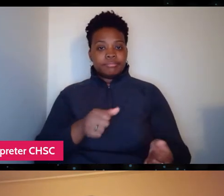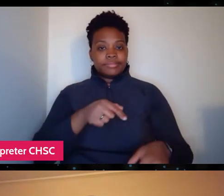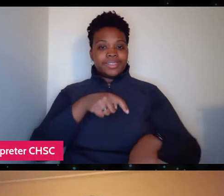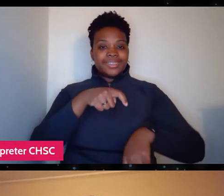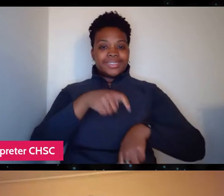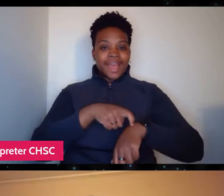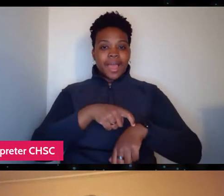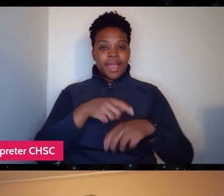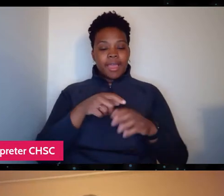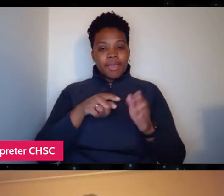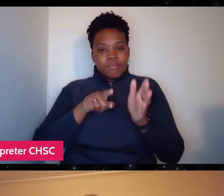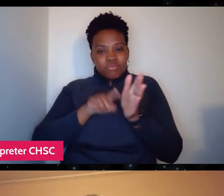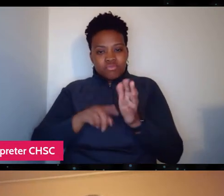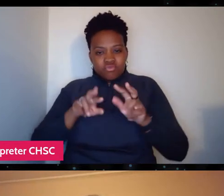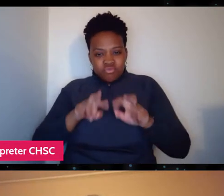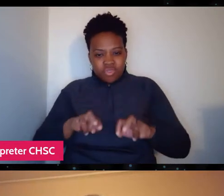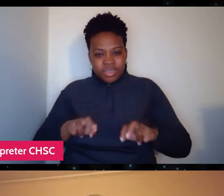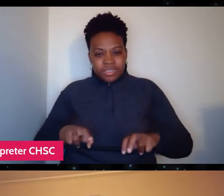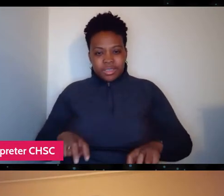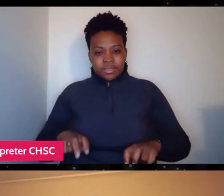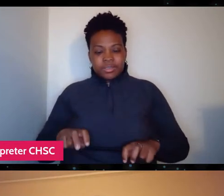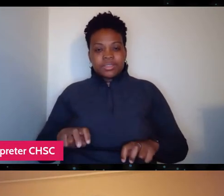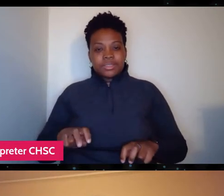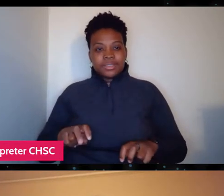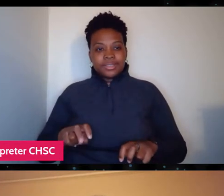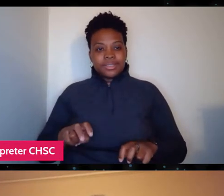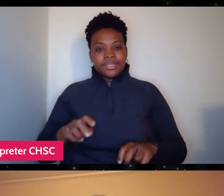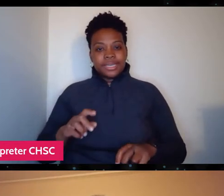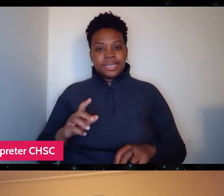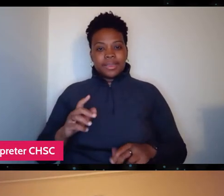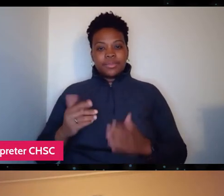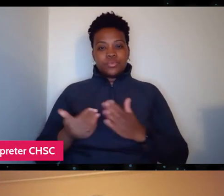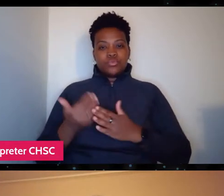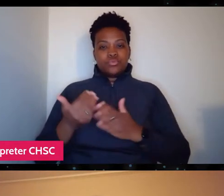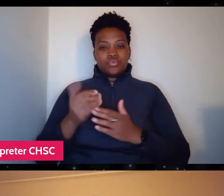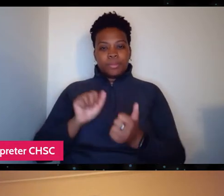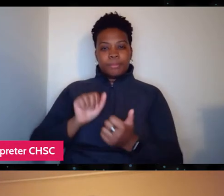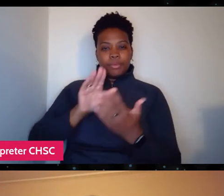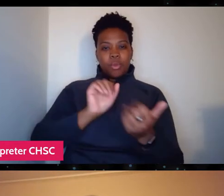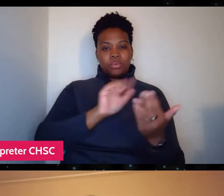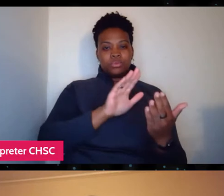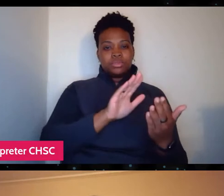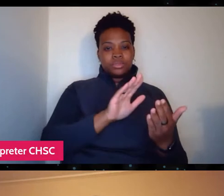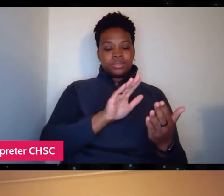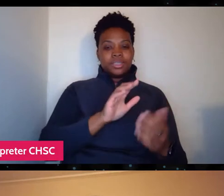real kind of state of the art approaches to being able to hold clinics at limited capacity